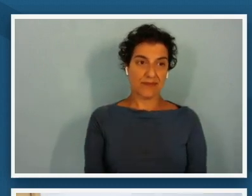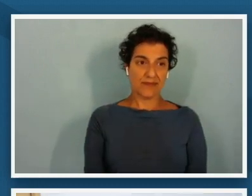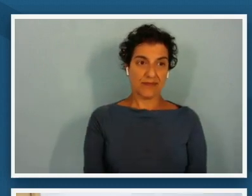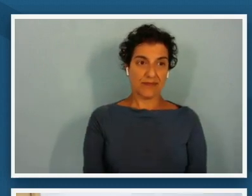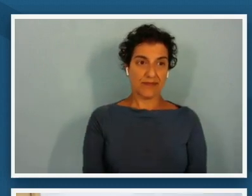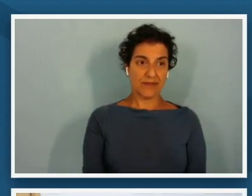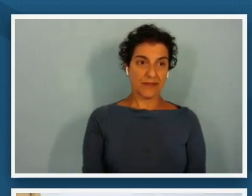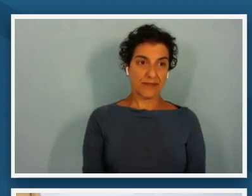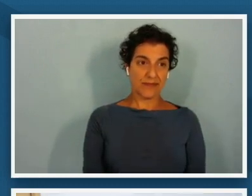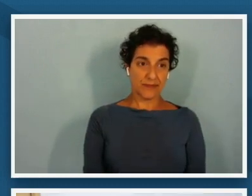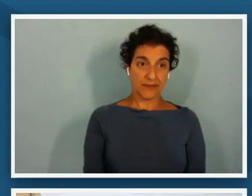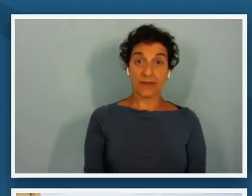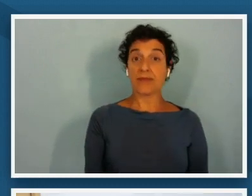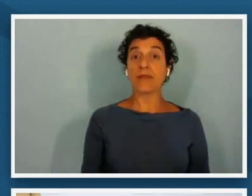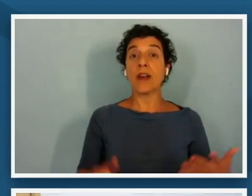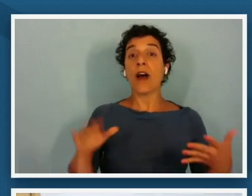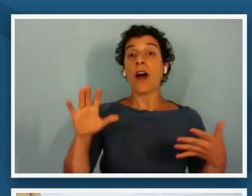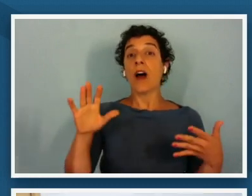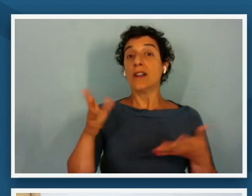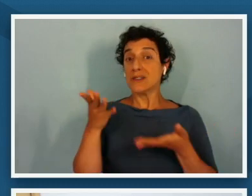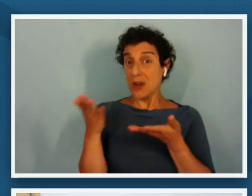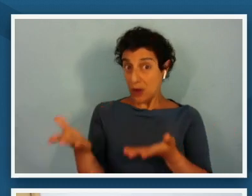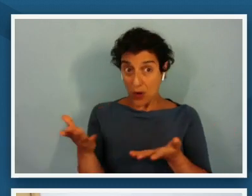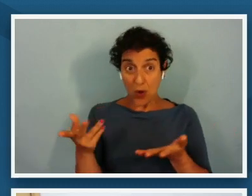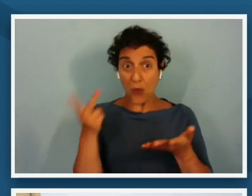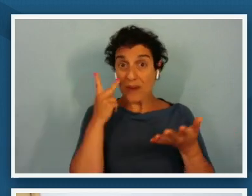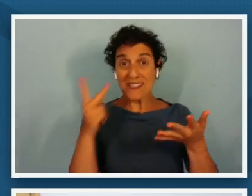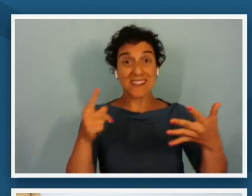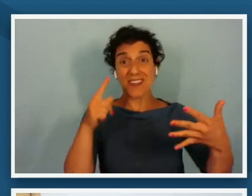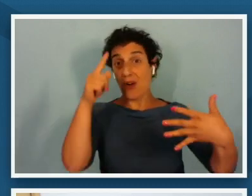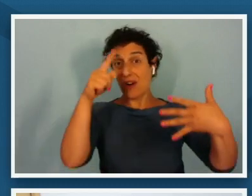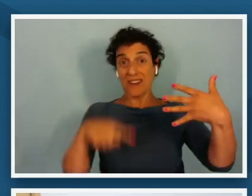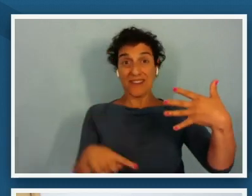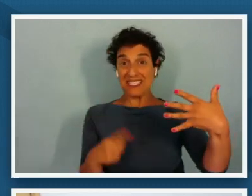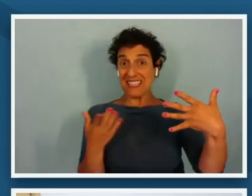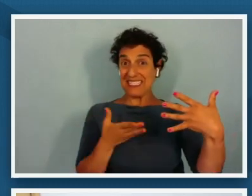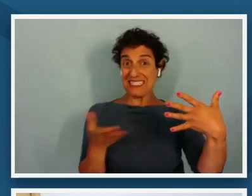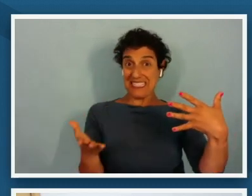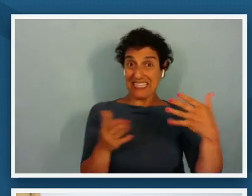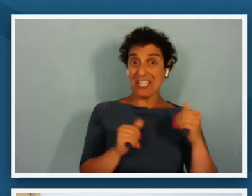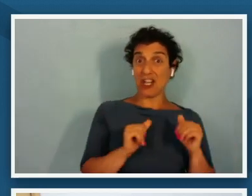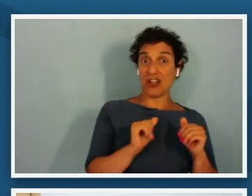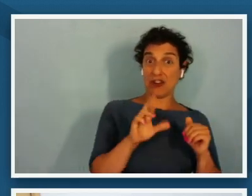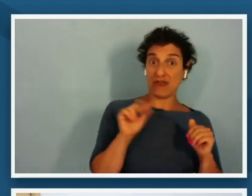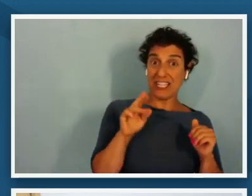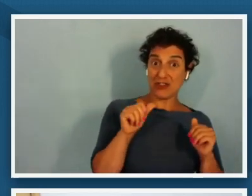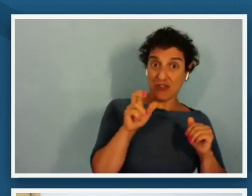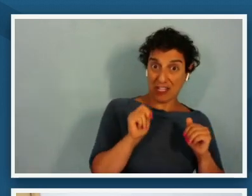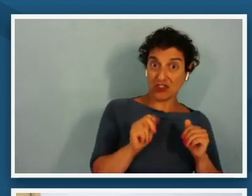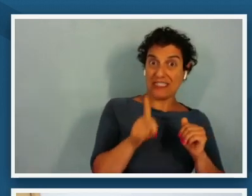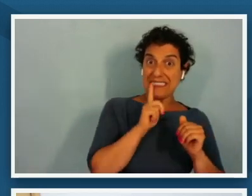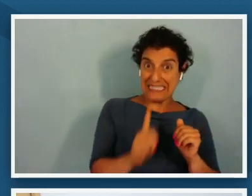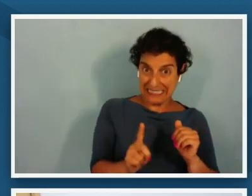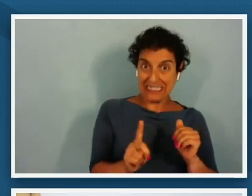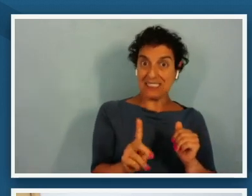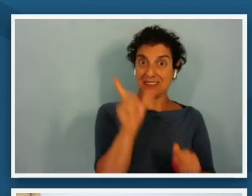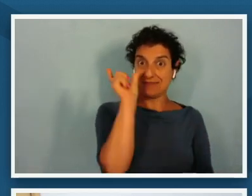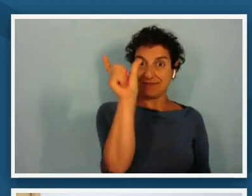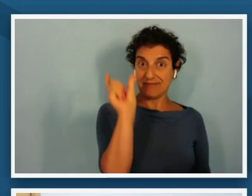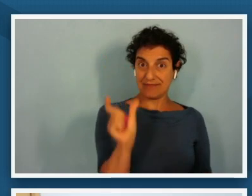so elizabeth when we see all of these things here that reconstruction is